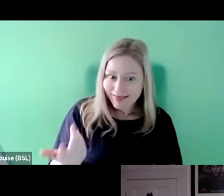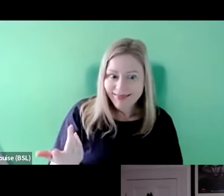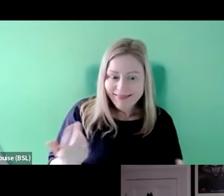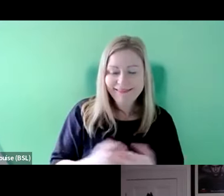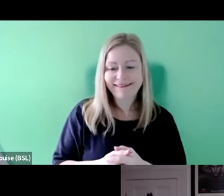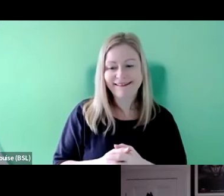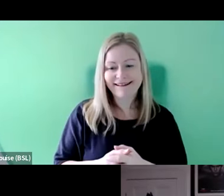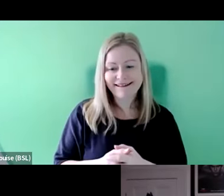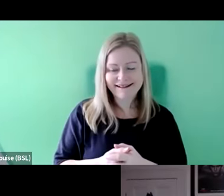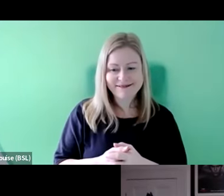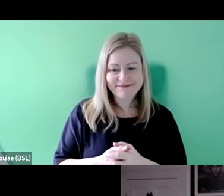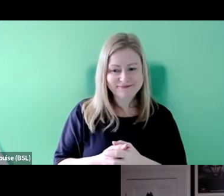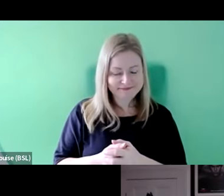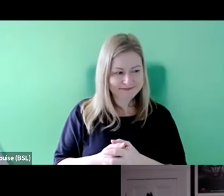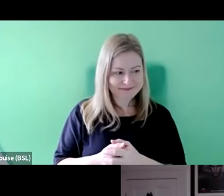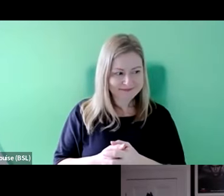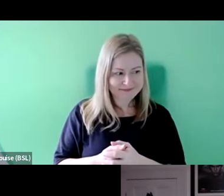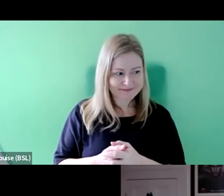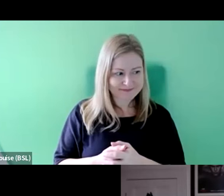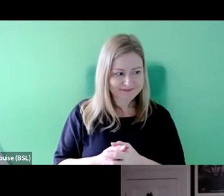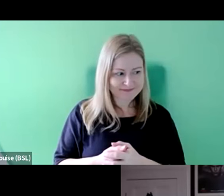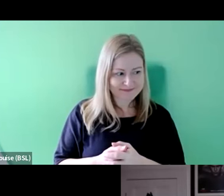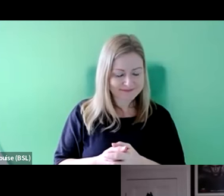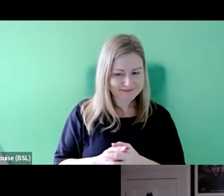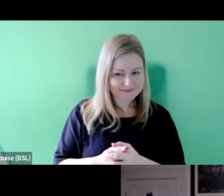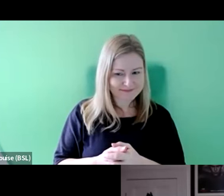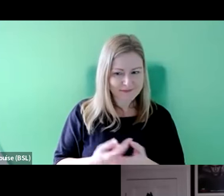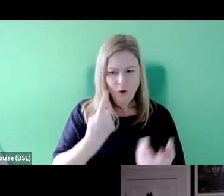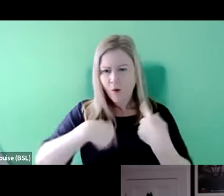We all work in the TV industry.